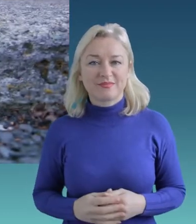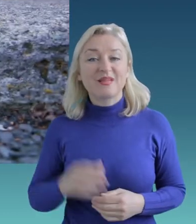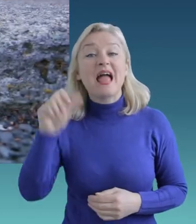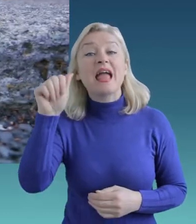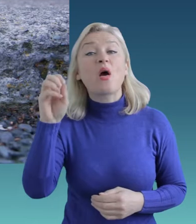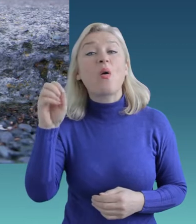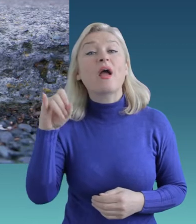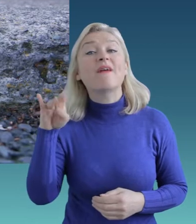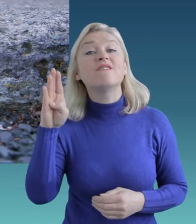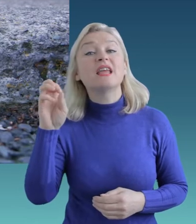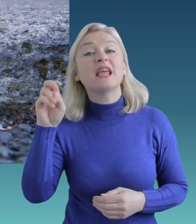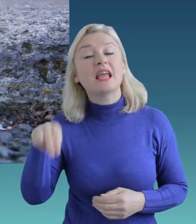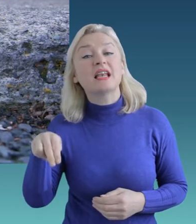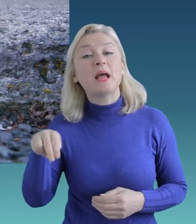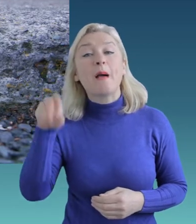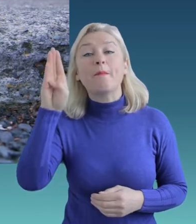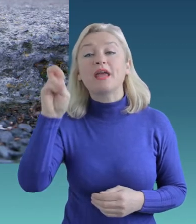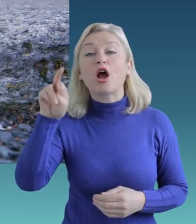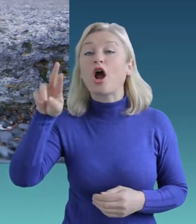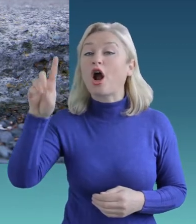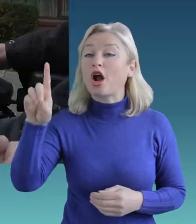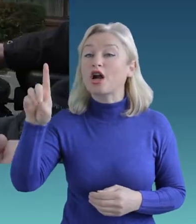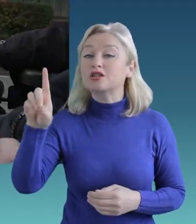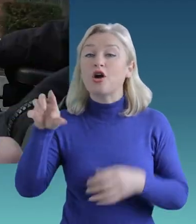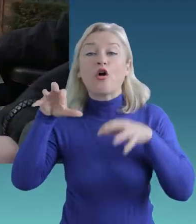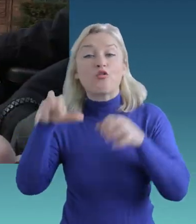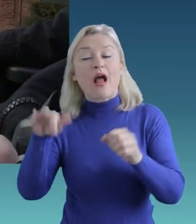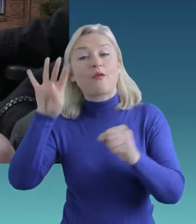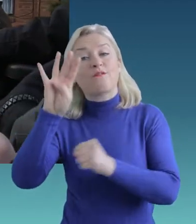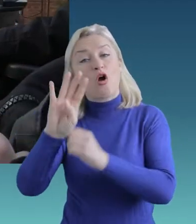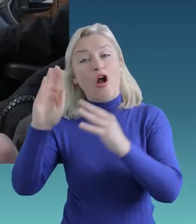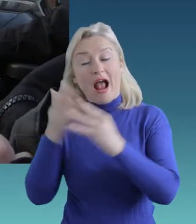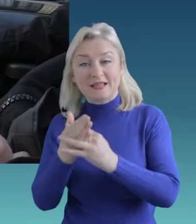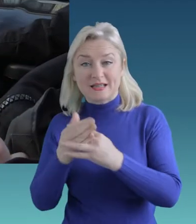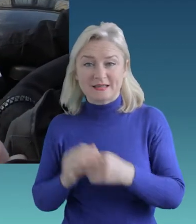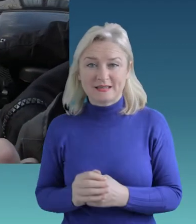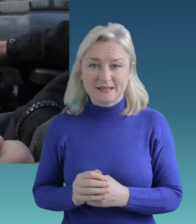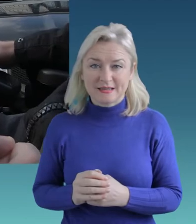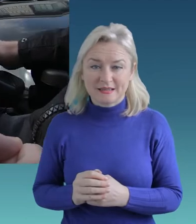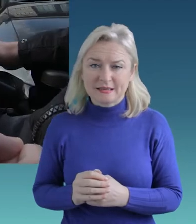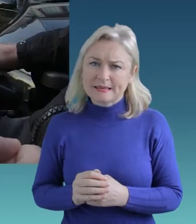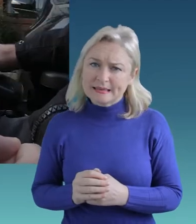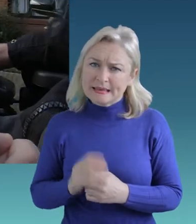If you’re going to places, it takes a lot more planning